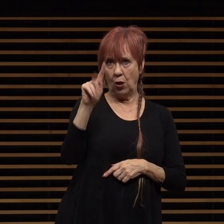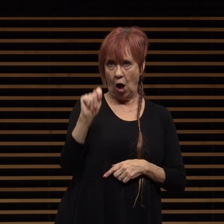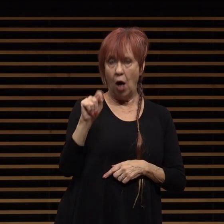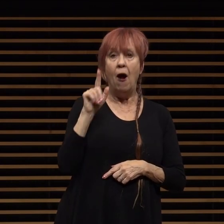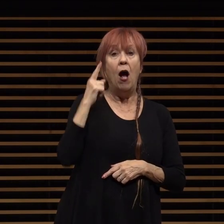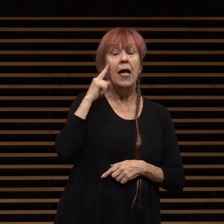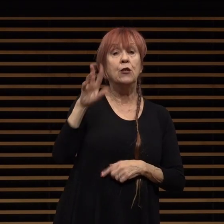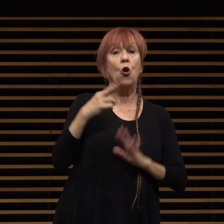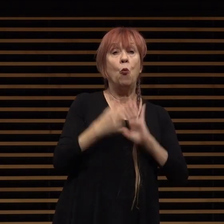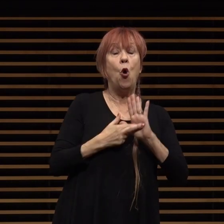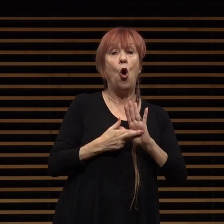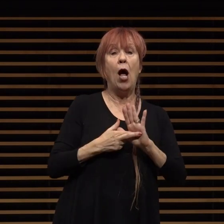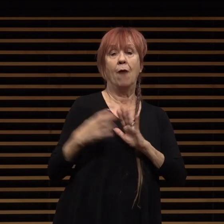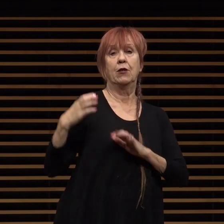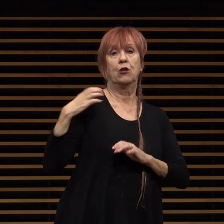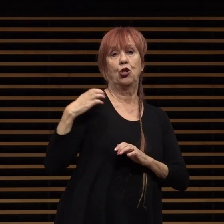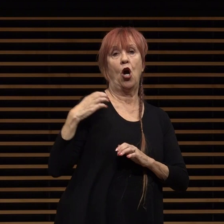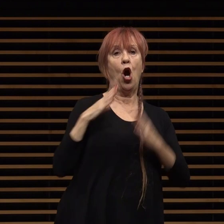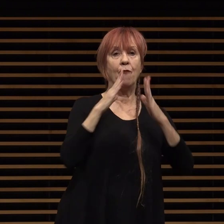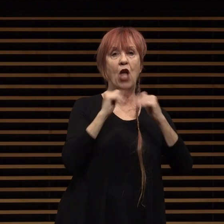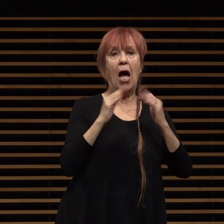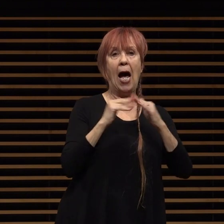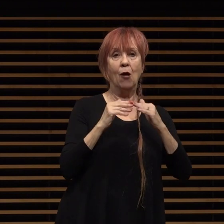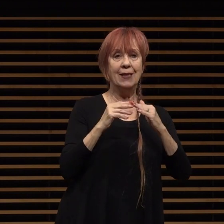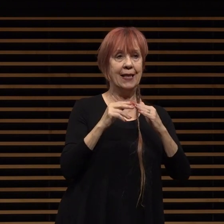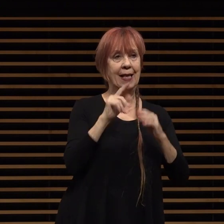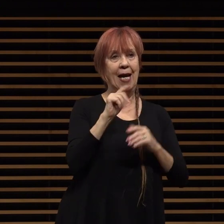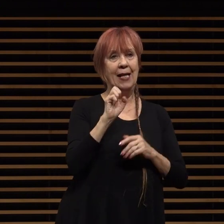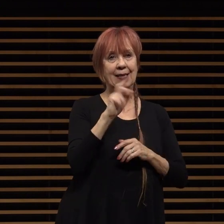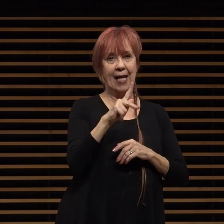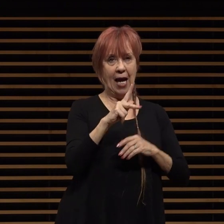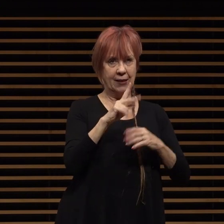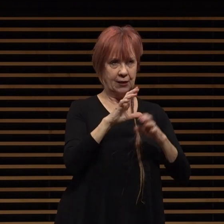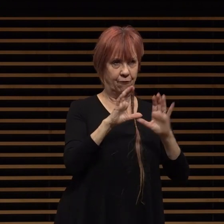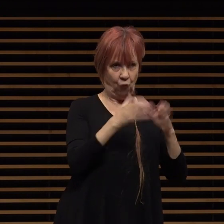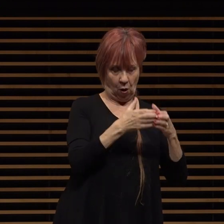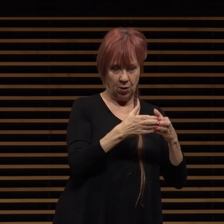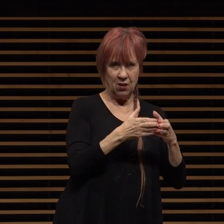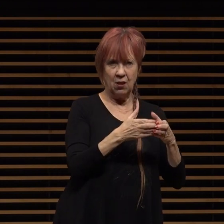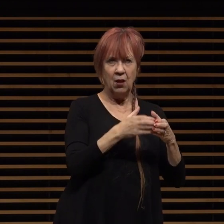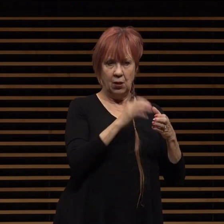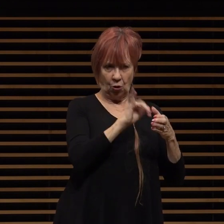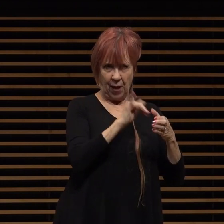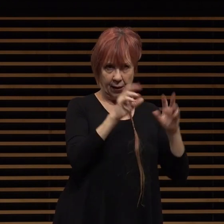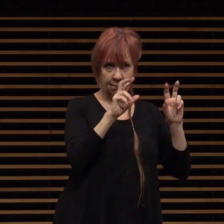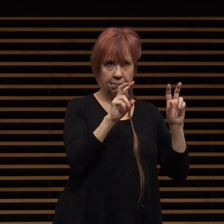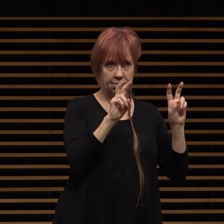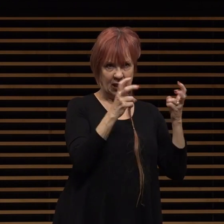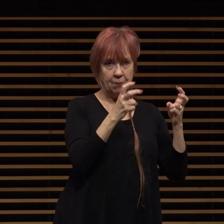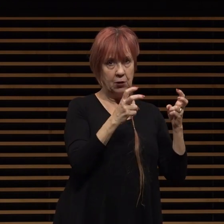chair of the housing task force and i'd like to move us along to that subject an important subject